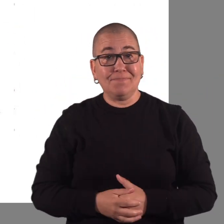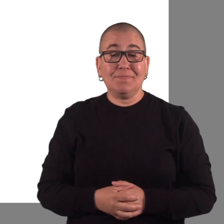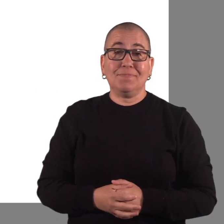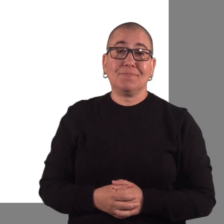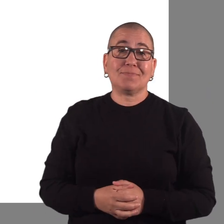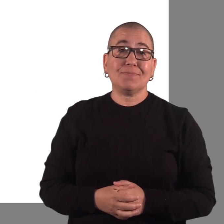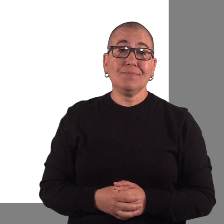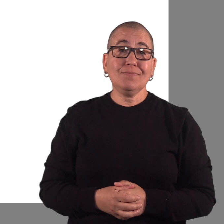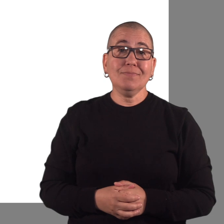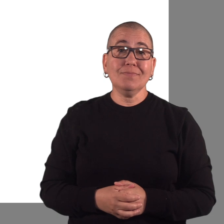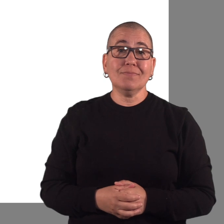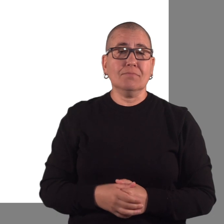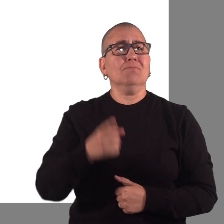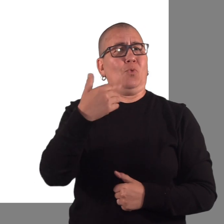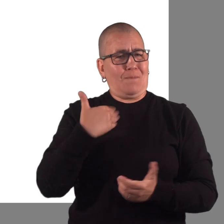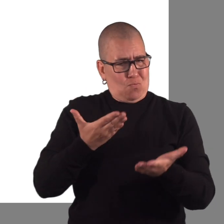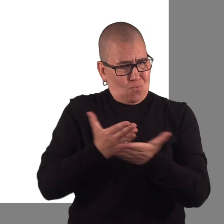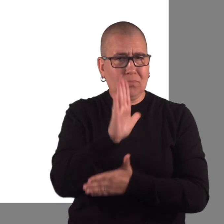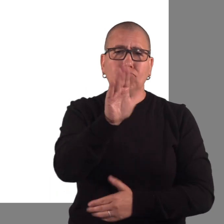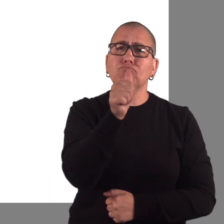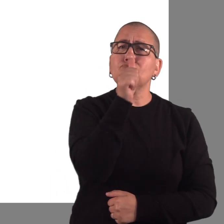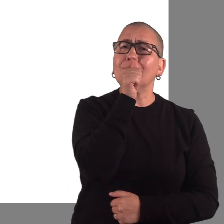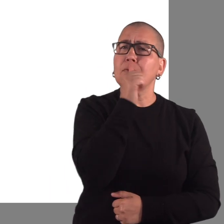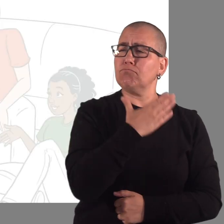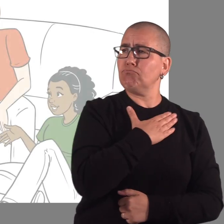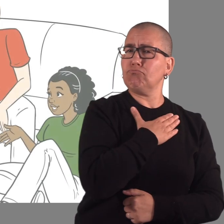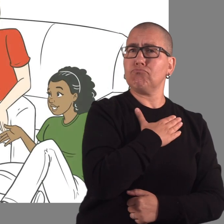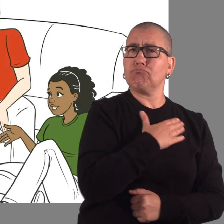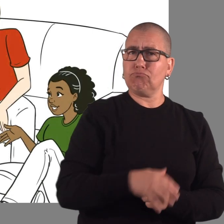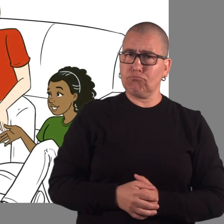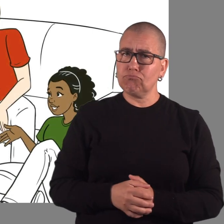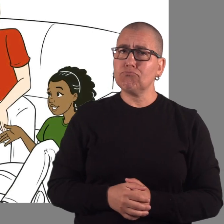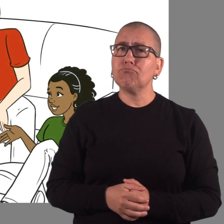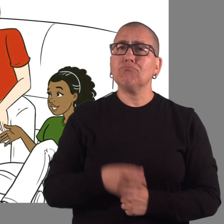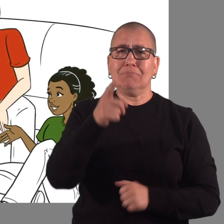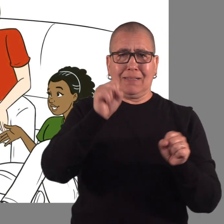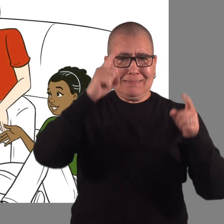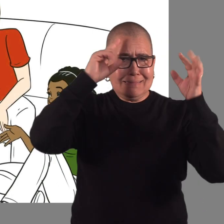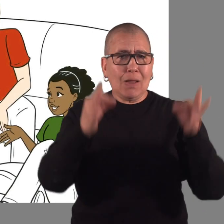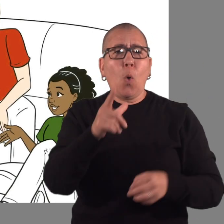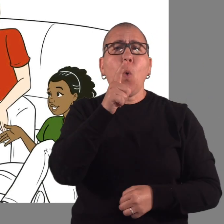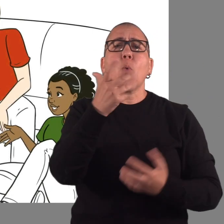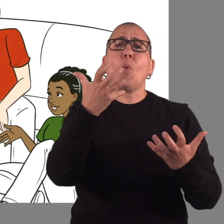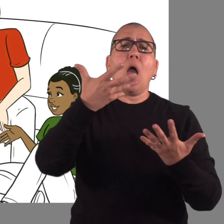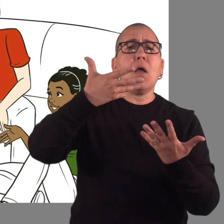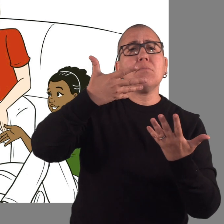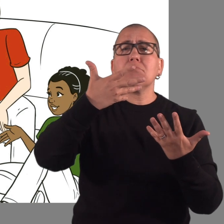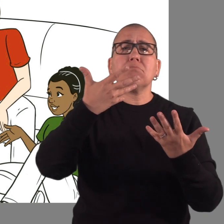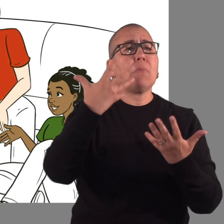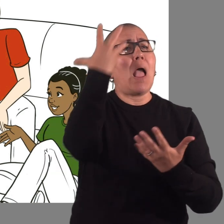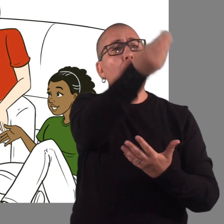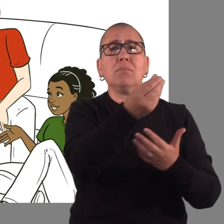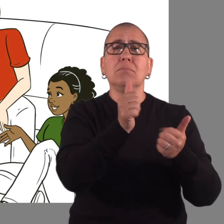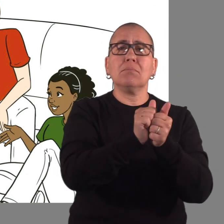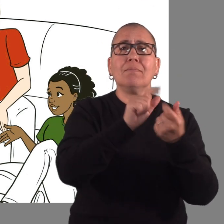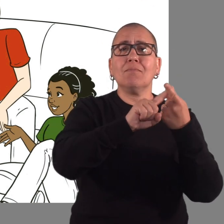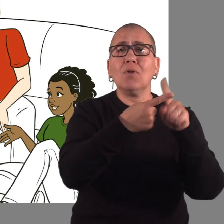You have the right to privacy and to spend time